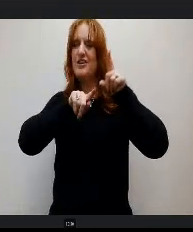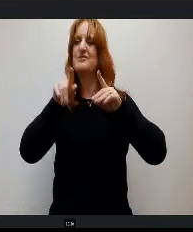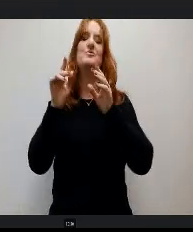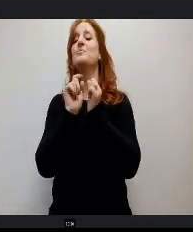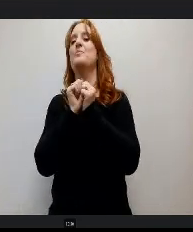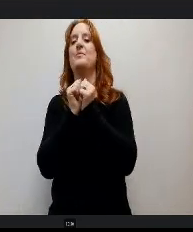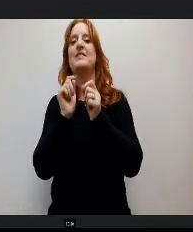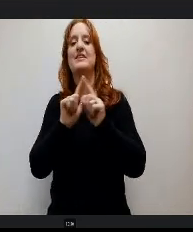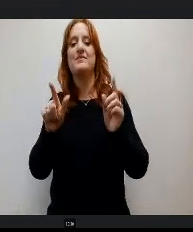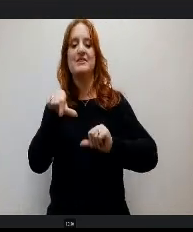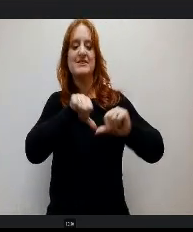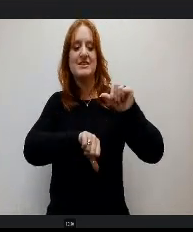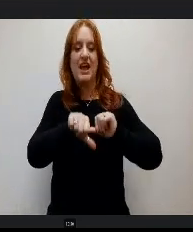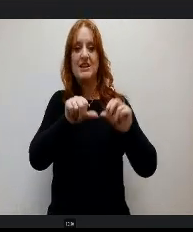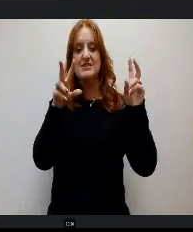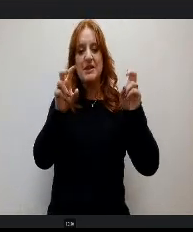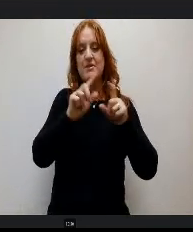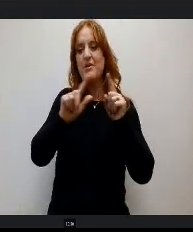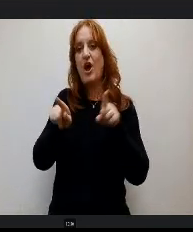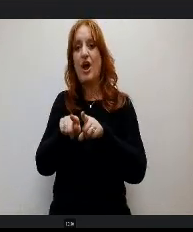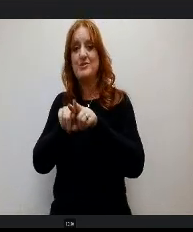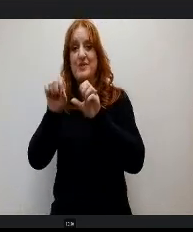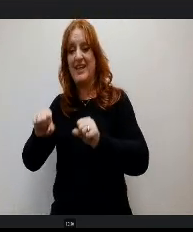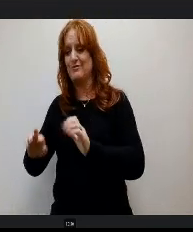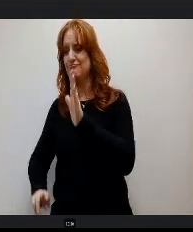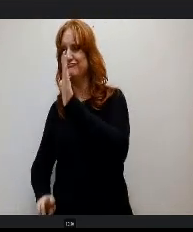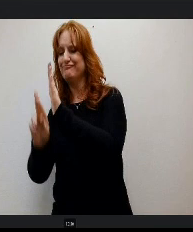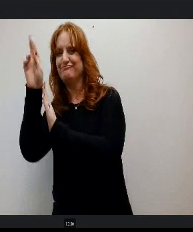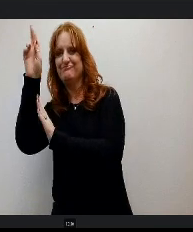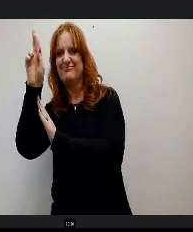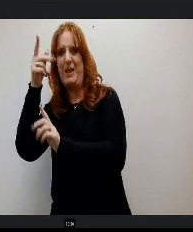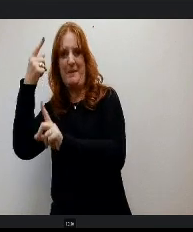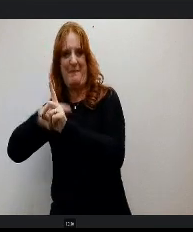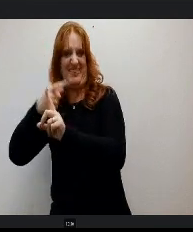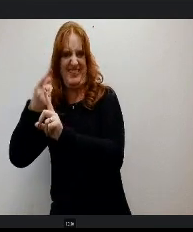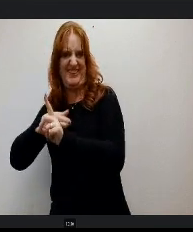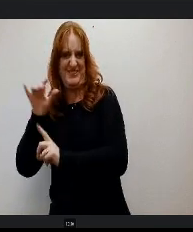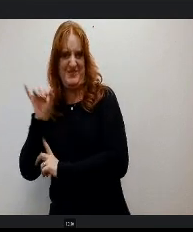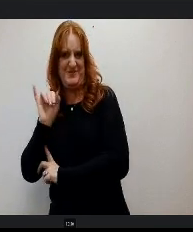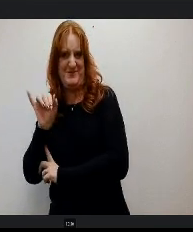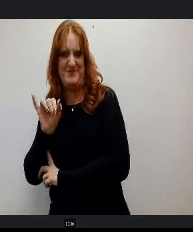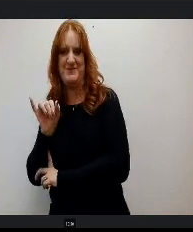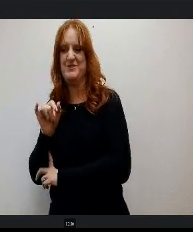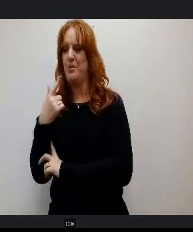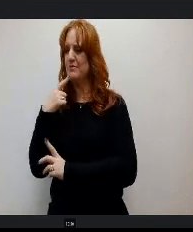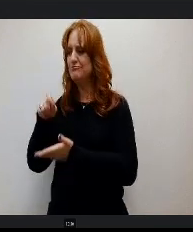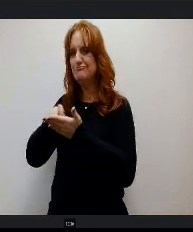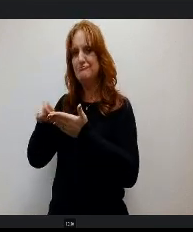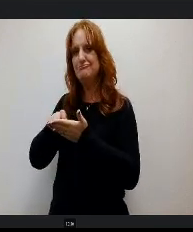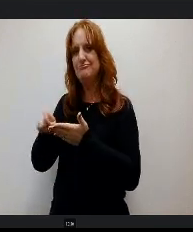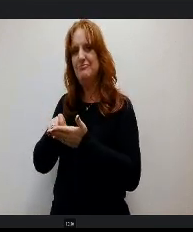will have the opportunity to launch rockets every single month And so said in the notes there we gave away 70 rockets in our